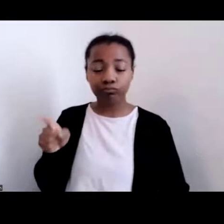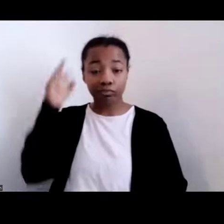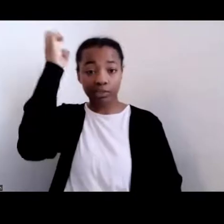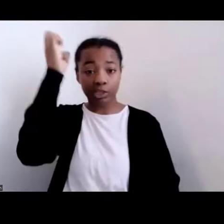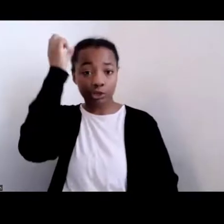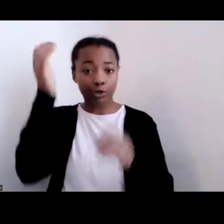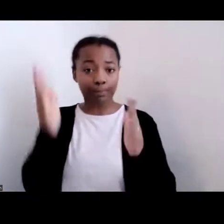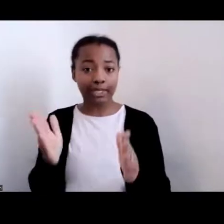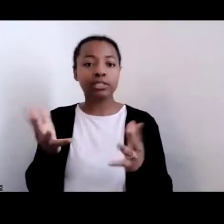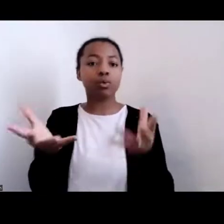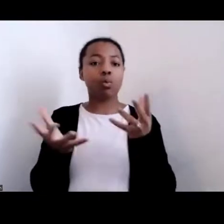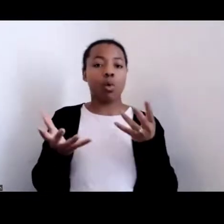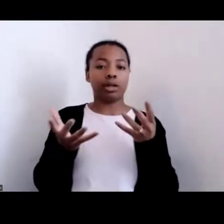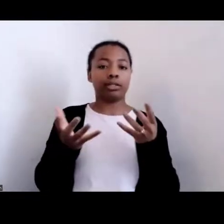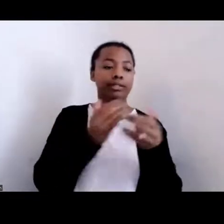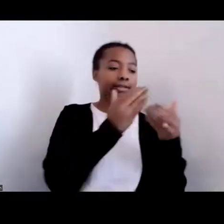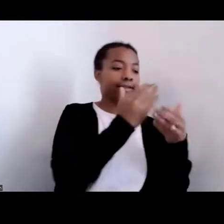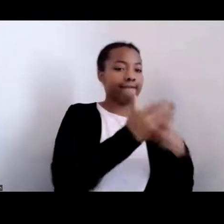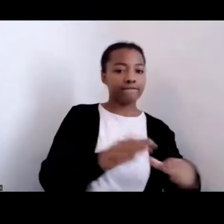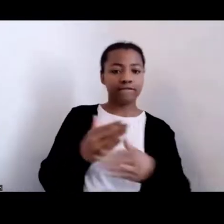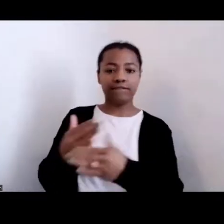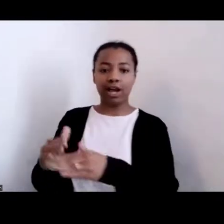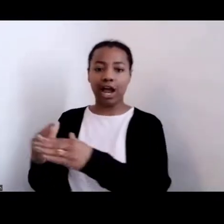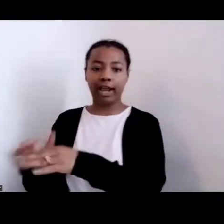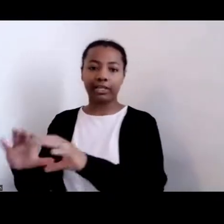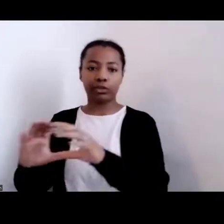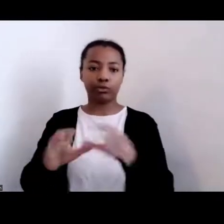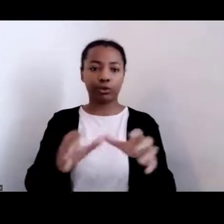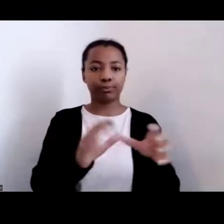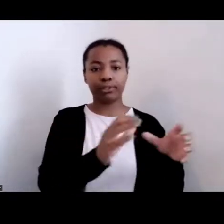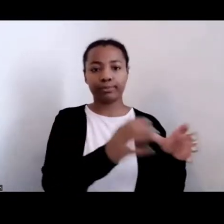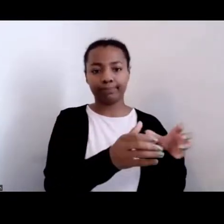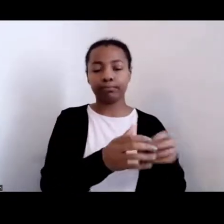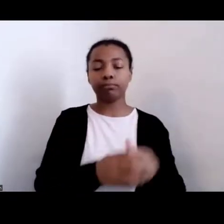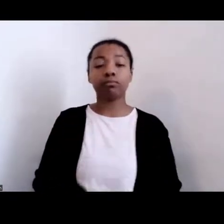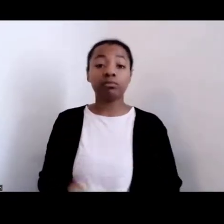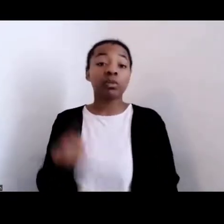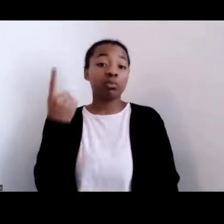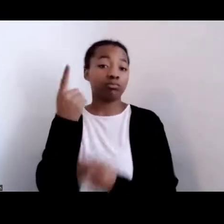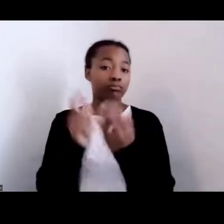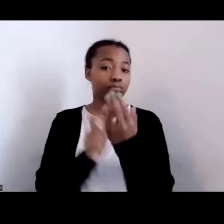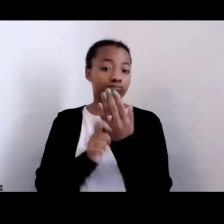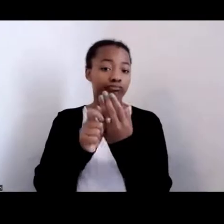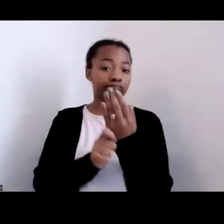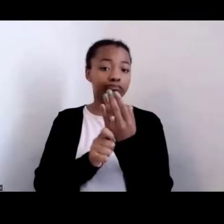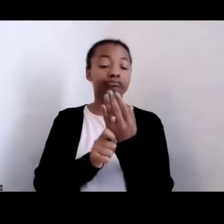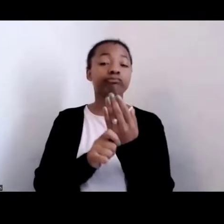As one article, which I'm actually going to drop in the